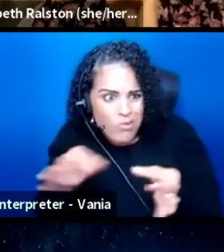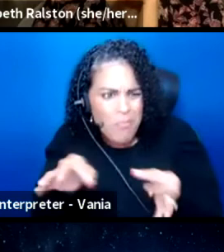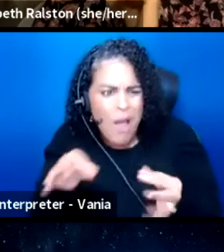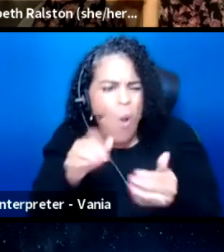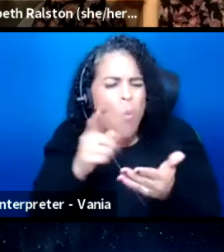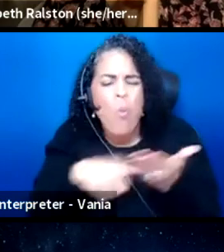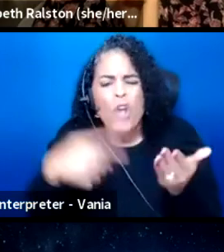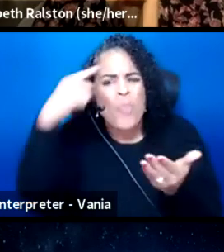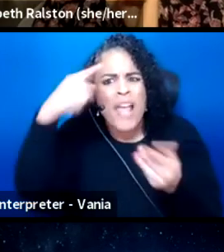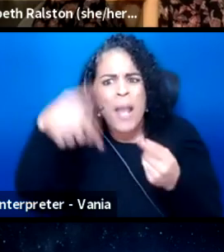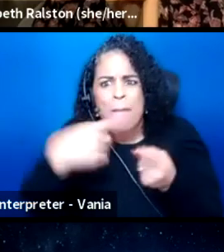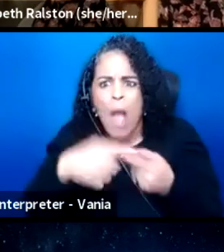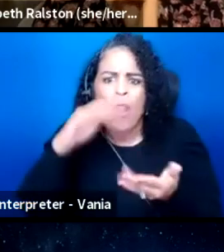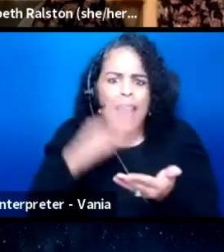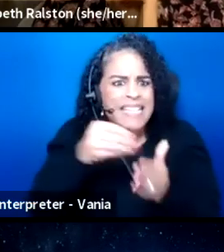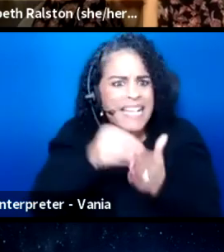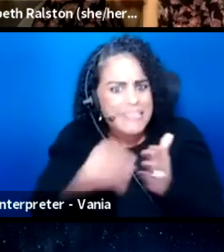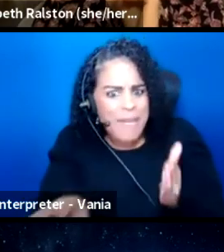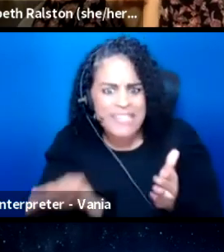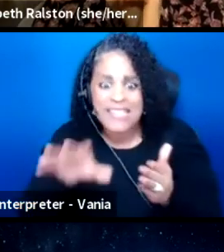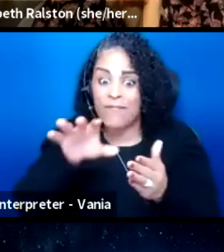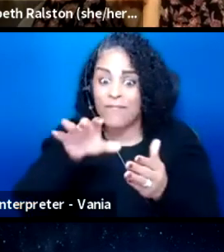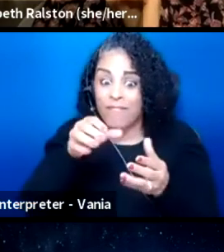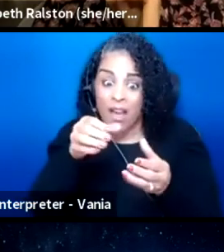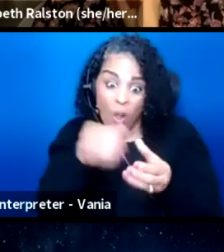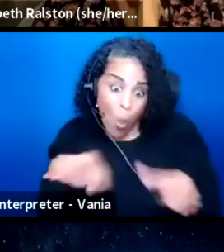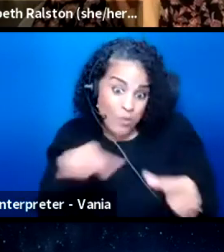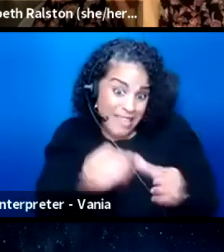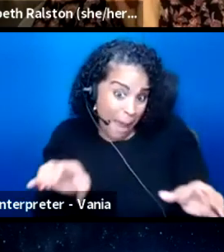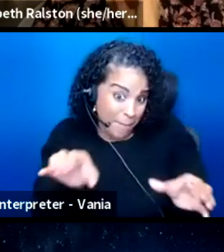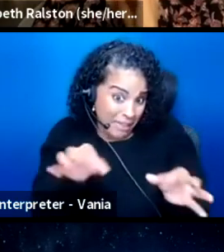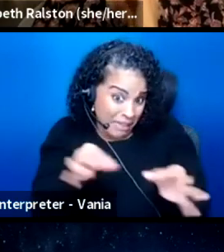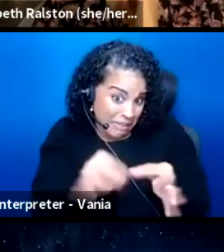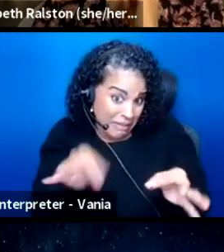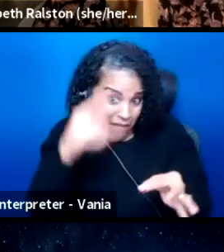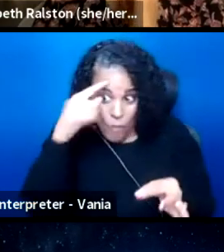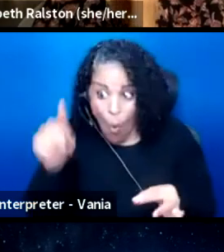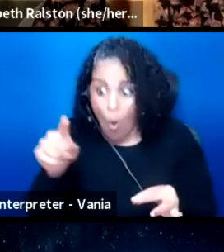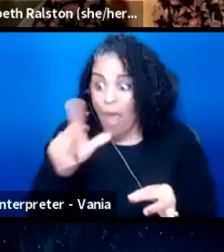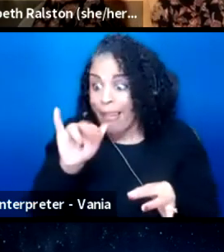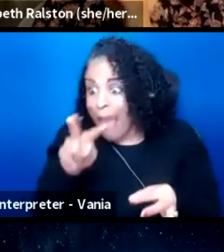software generated captions for live streamed events or live video conferences?